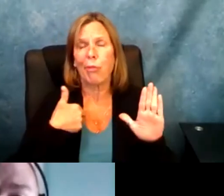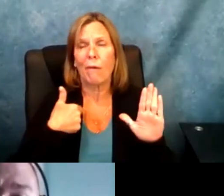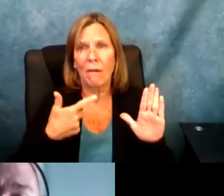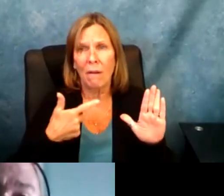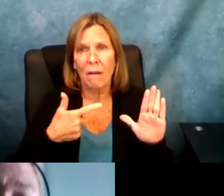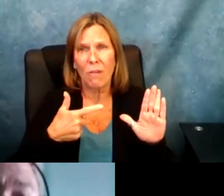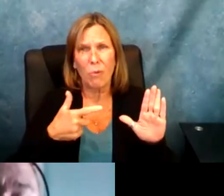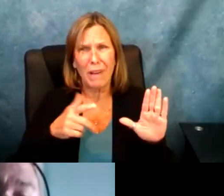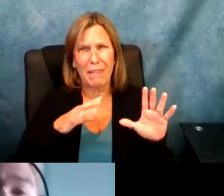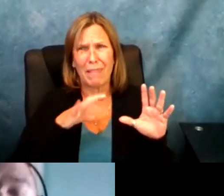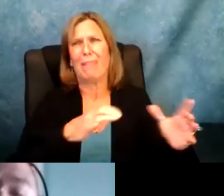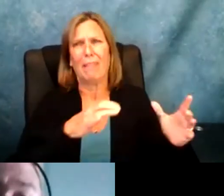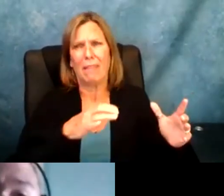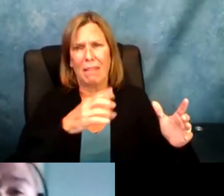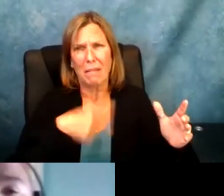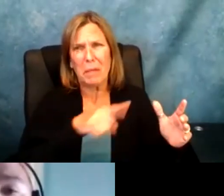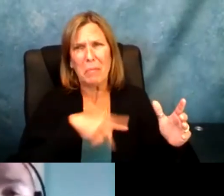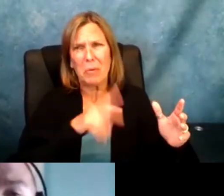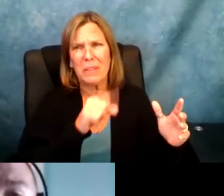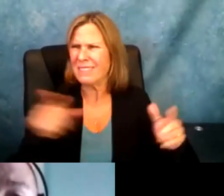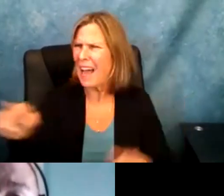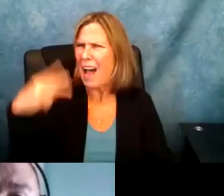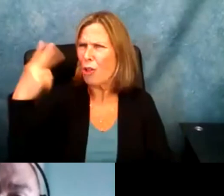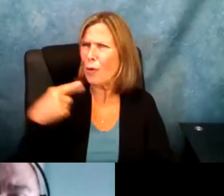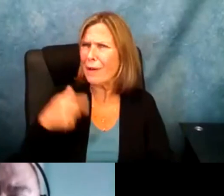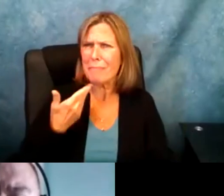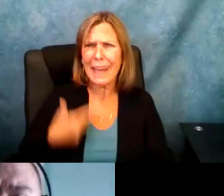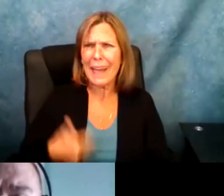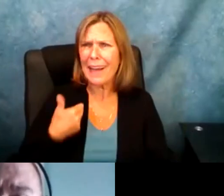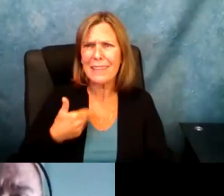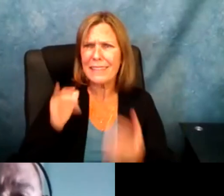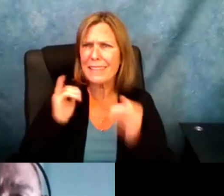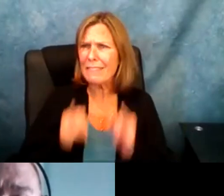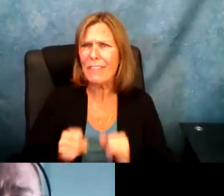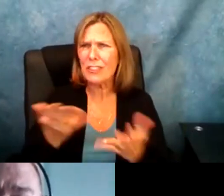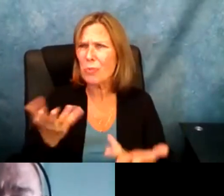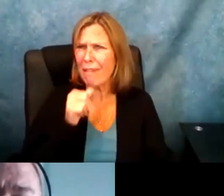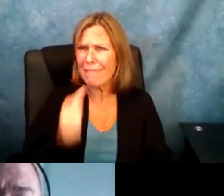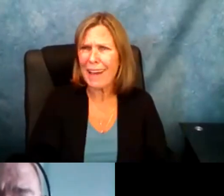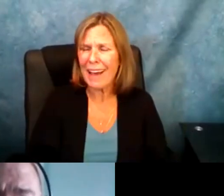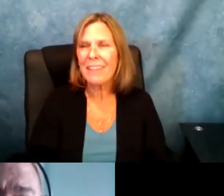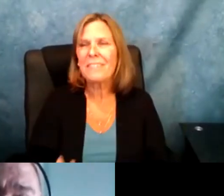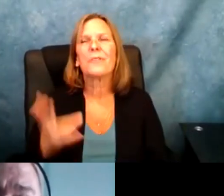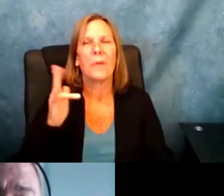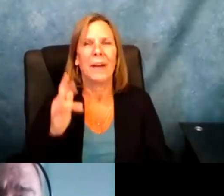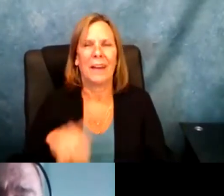doesn't change the fact what they were doing was wrong. They were associating and grouping by disability with other people's disabilities